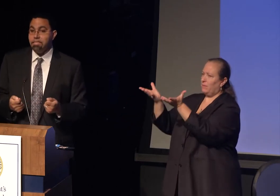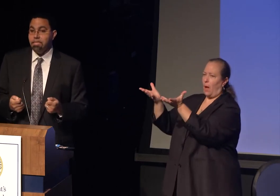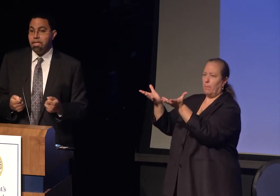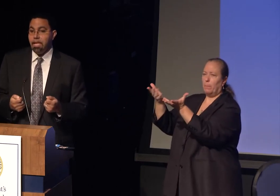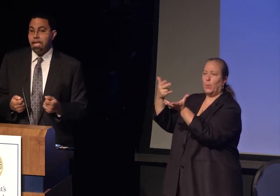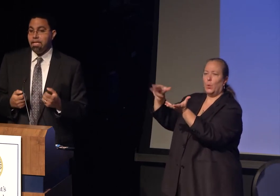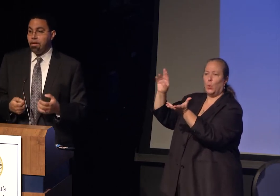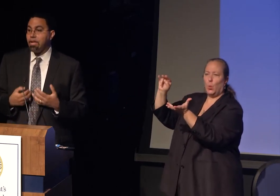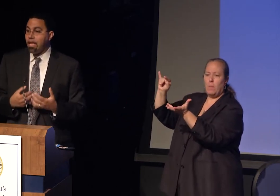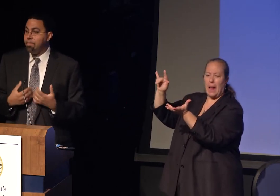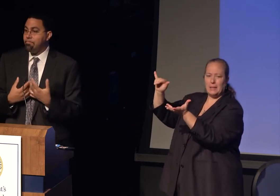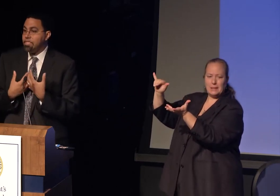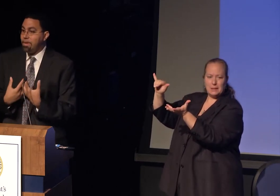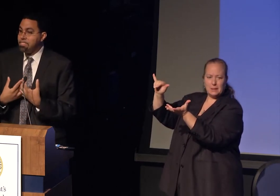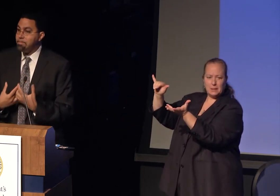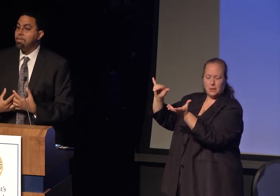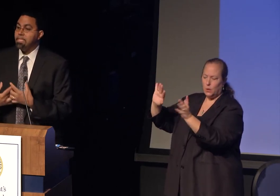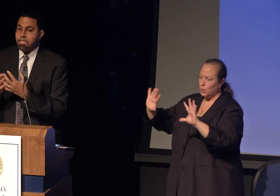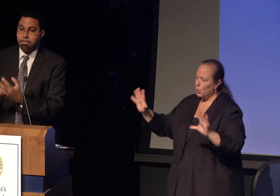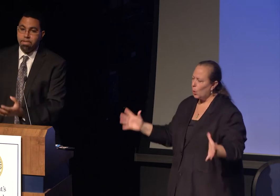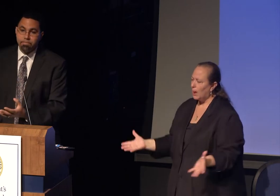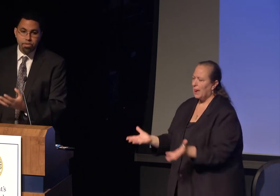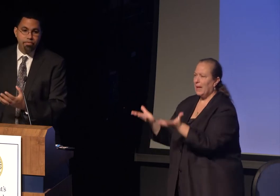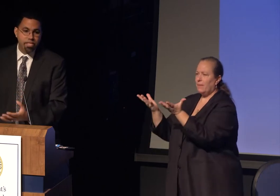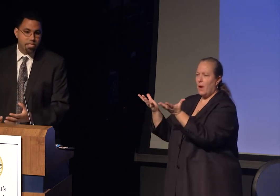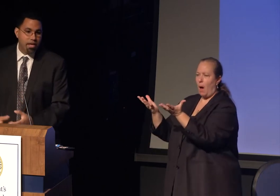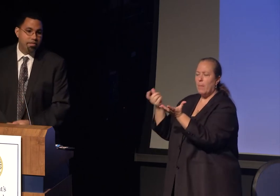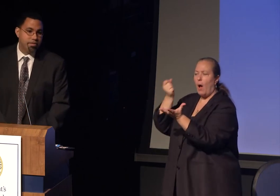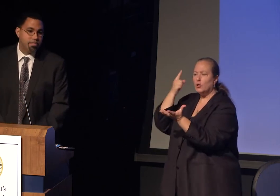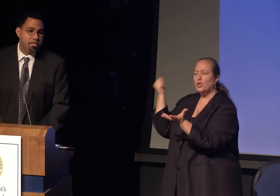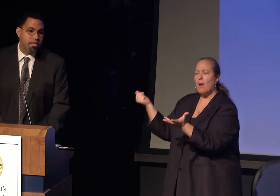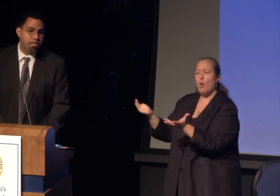and our common responsibility to be of service to others.